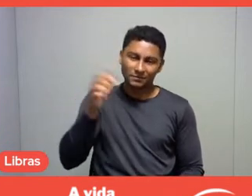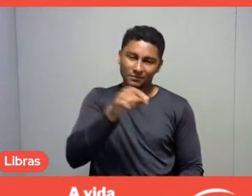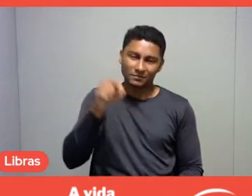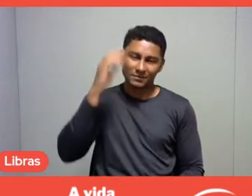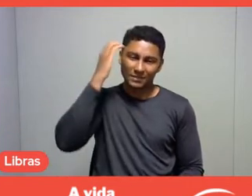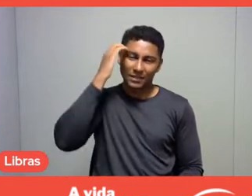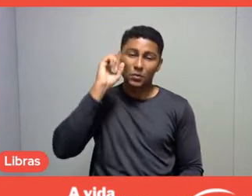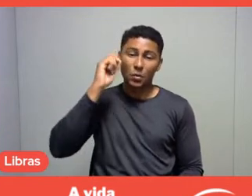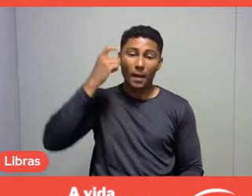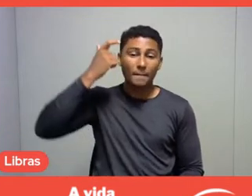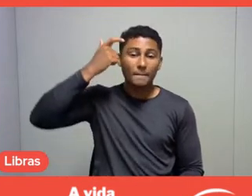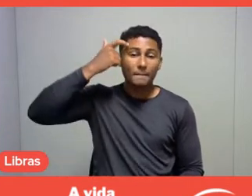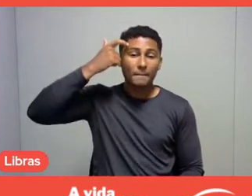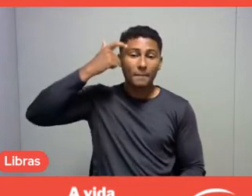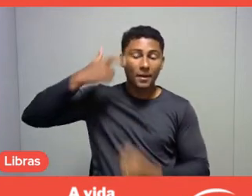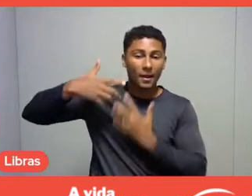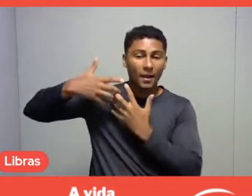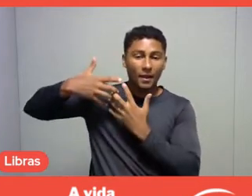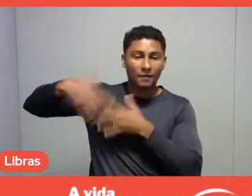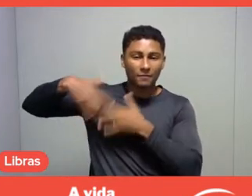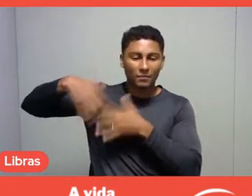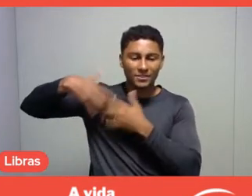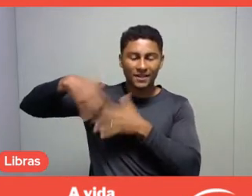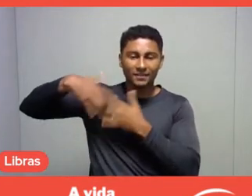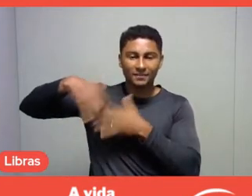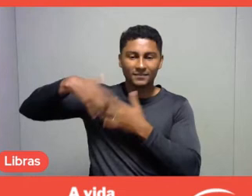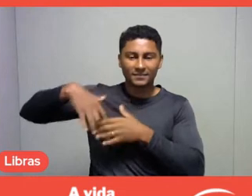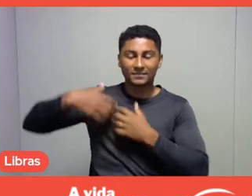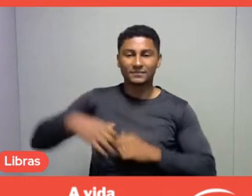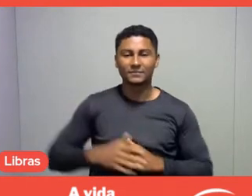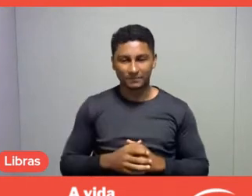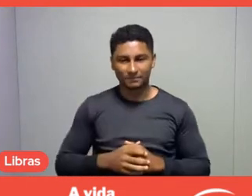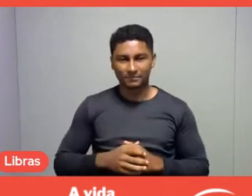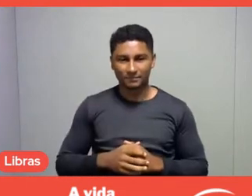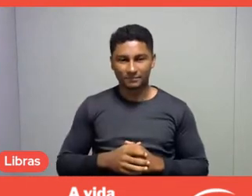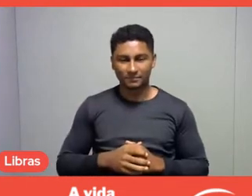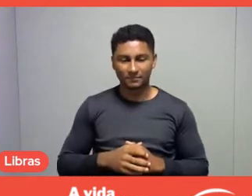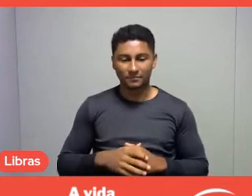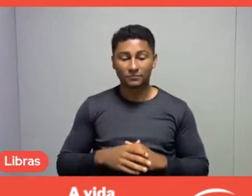that it can make, as far as possible, everyone here with us aware.